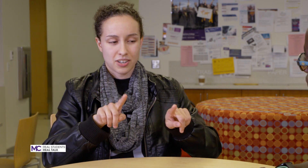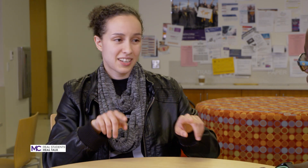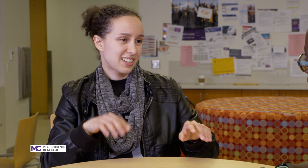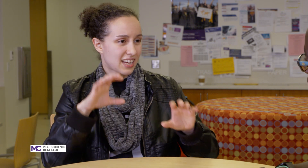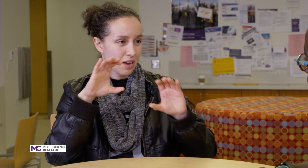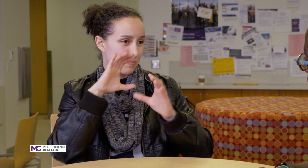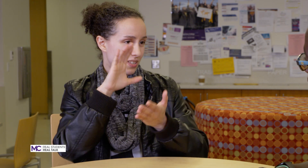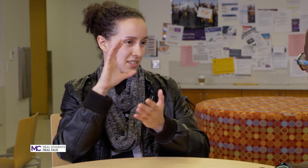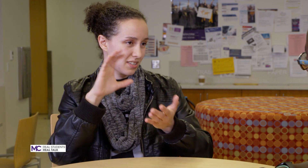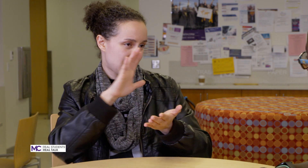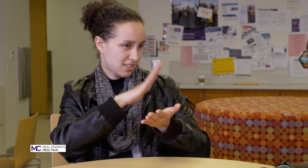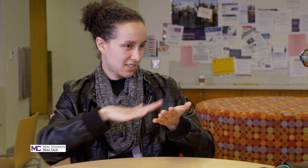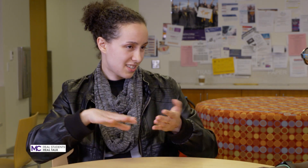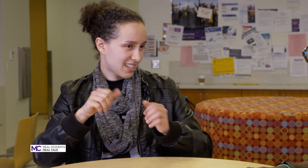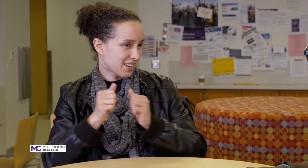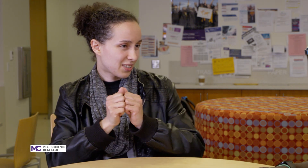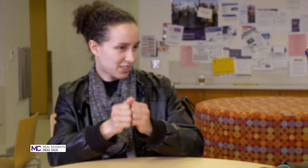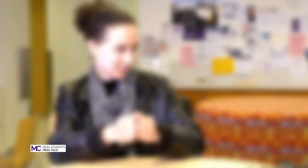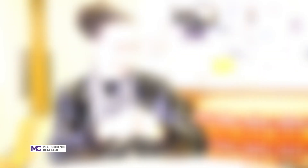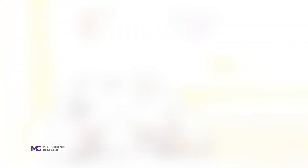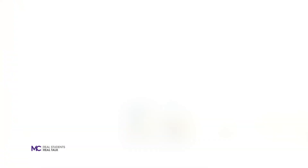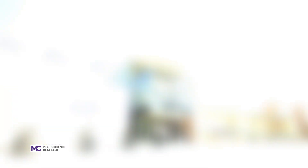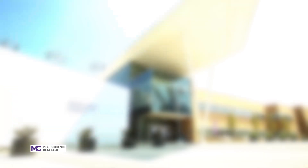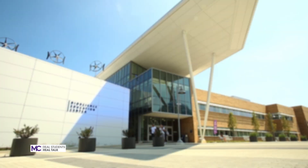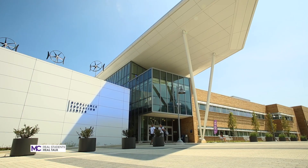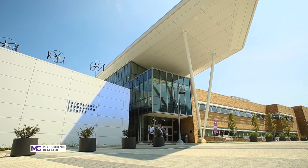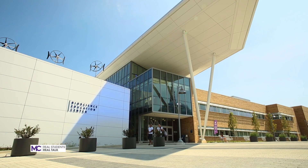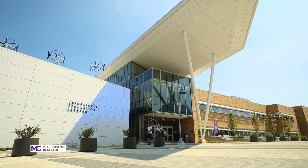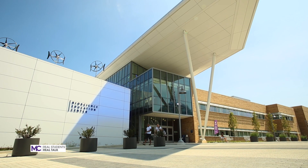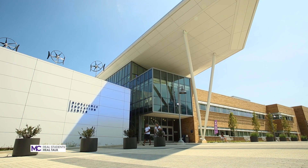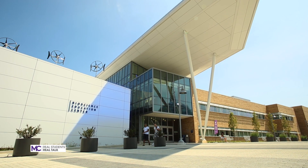campuses together like from Germantown